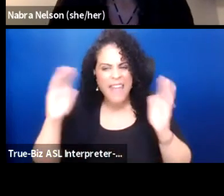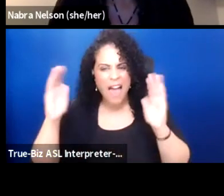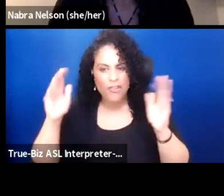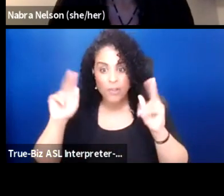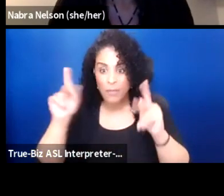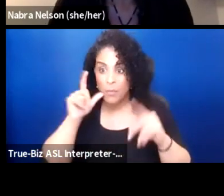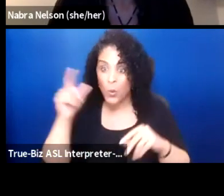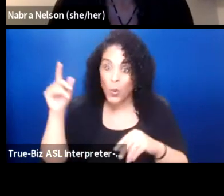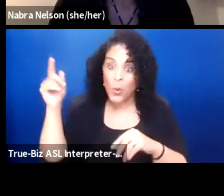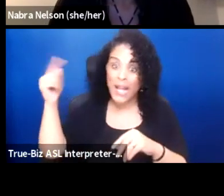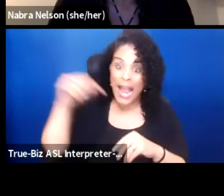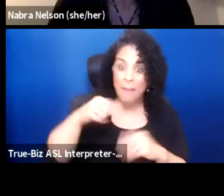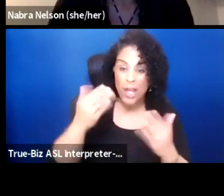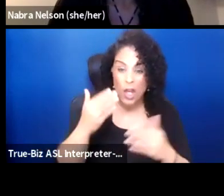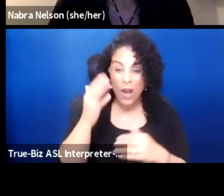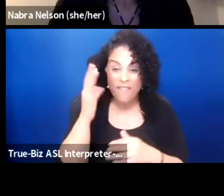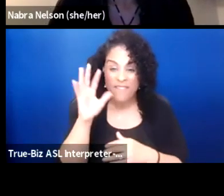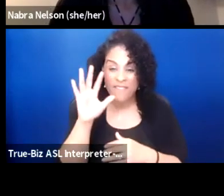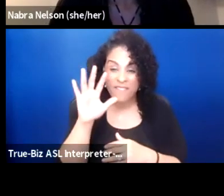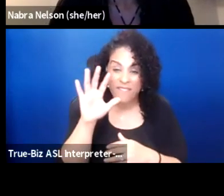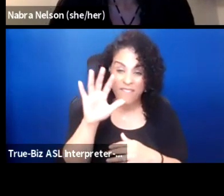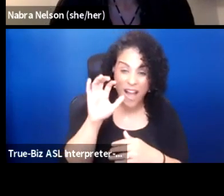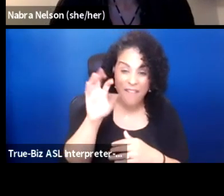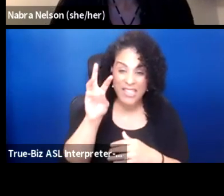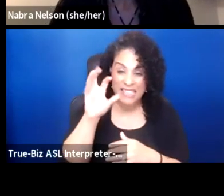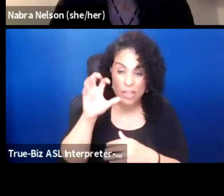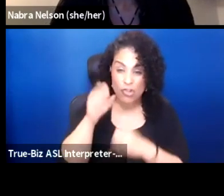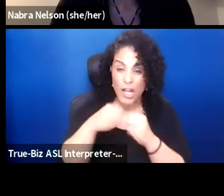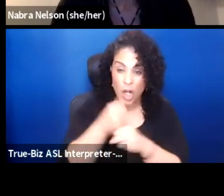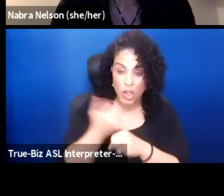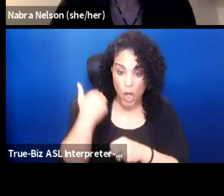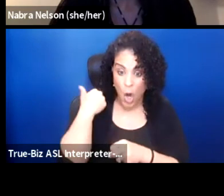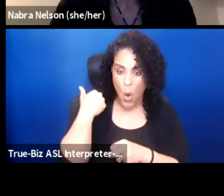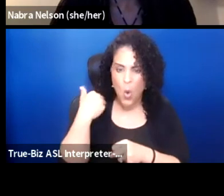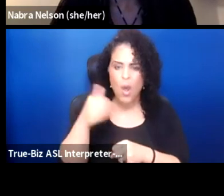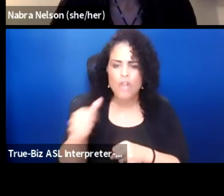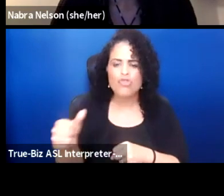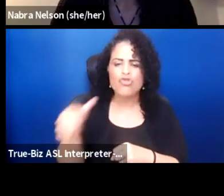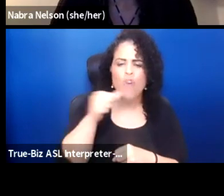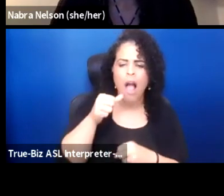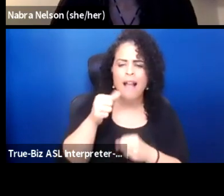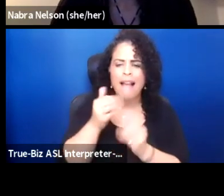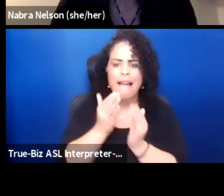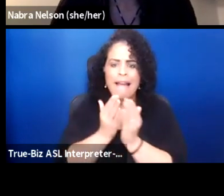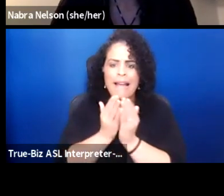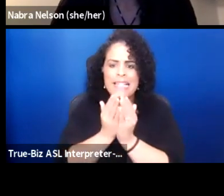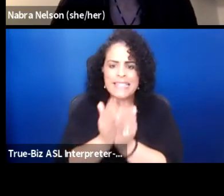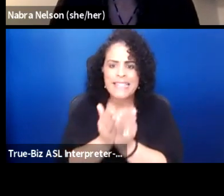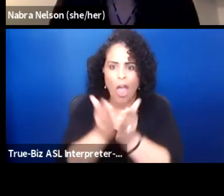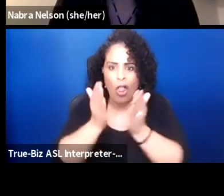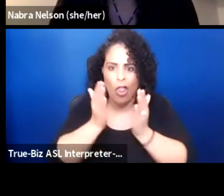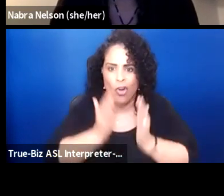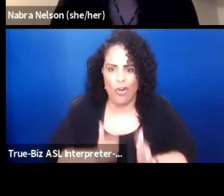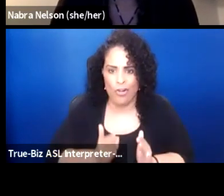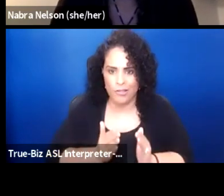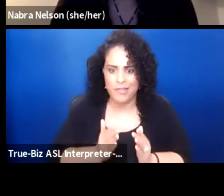over five or 600 years ago, they were drunken sailors and they're still drunk and we need to sober them up